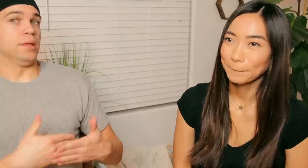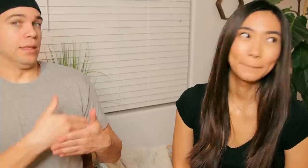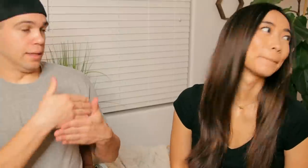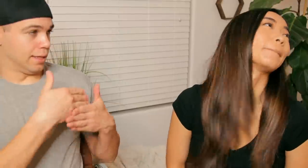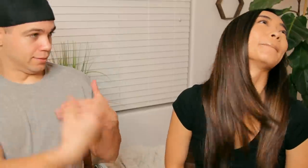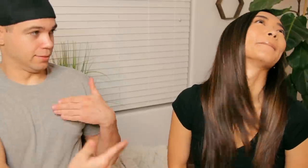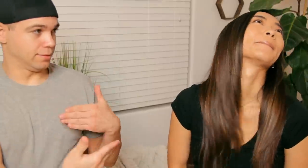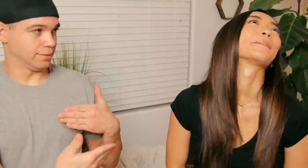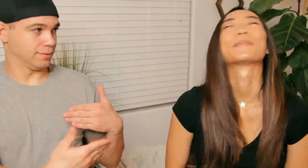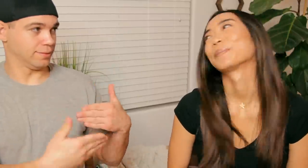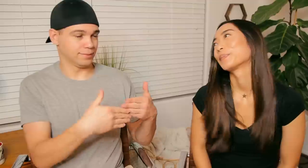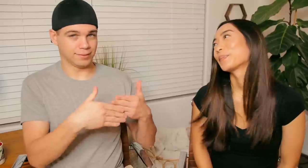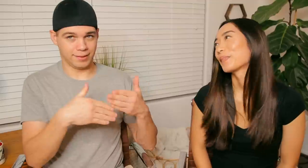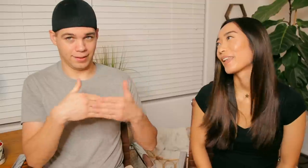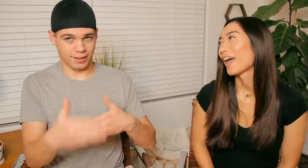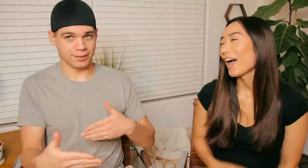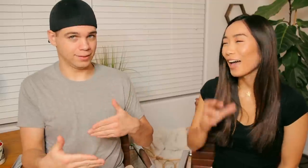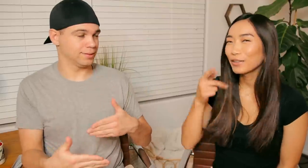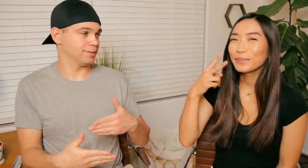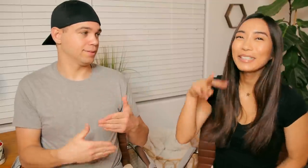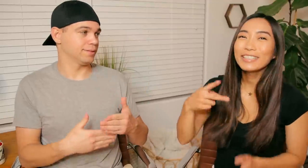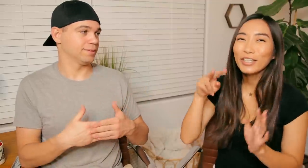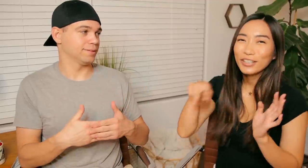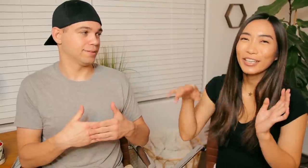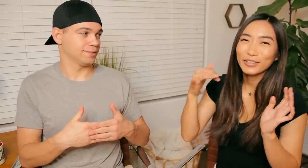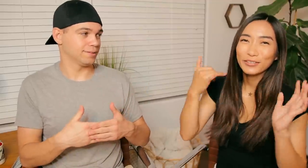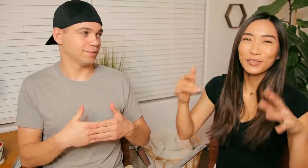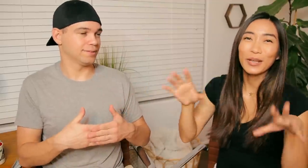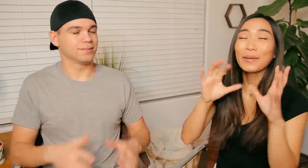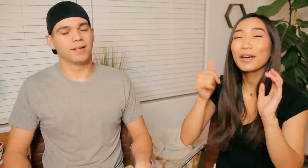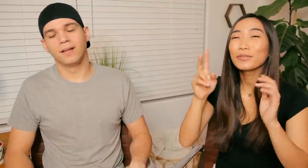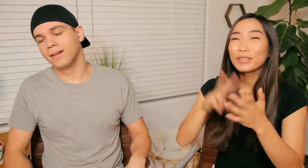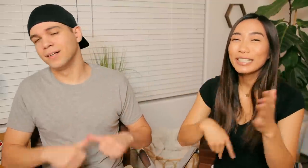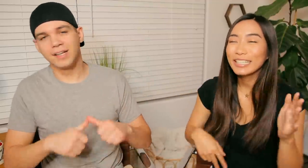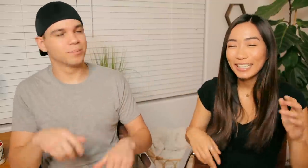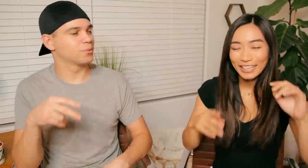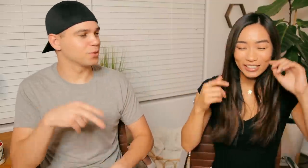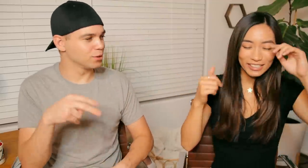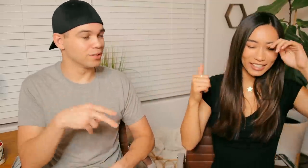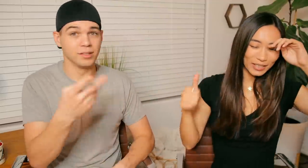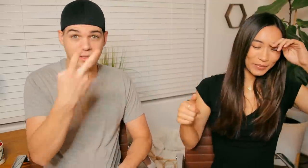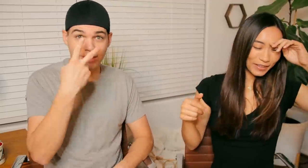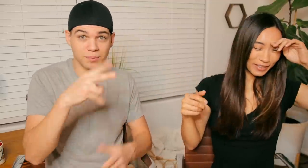R: Next. Next! E: I don't mean to look at your phone. I'm not reading it!! I just keep on